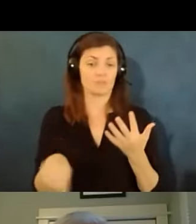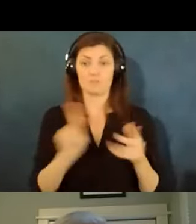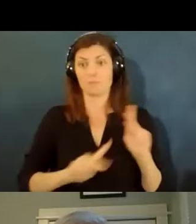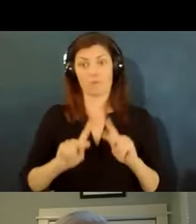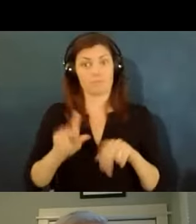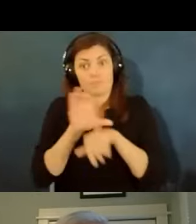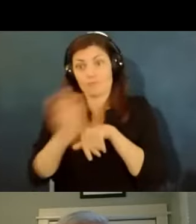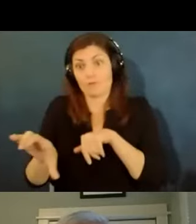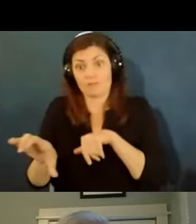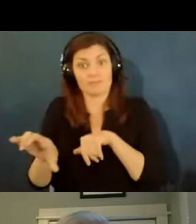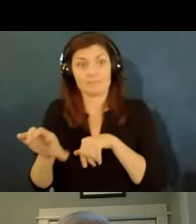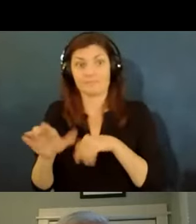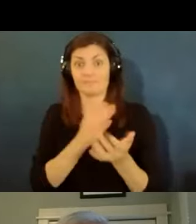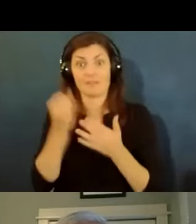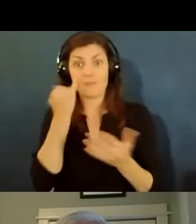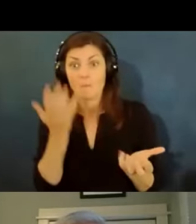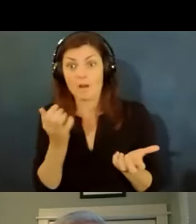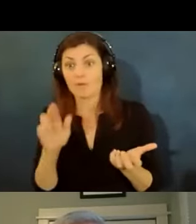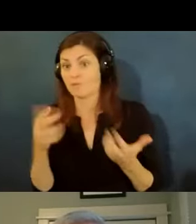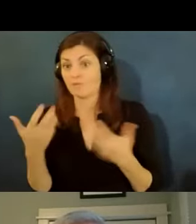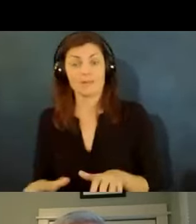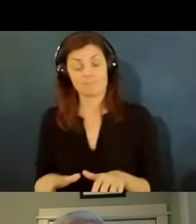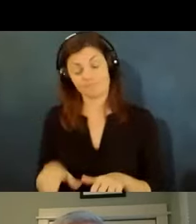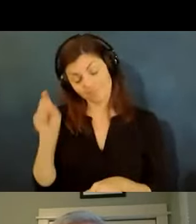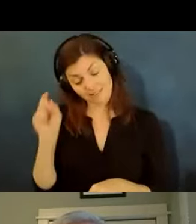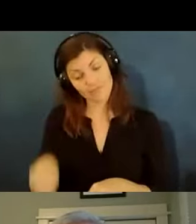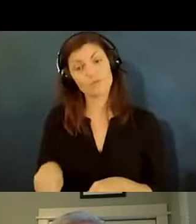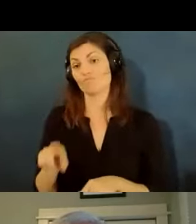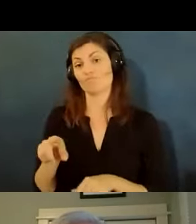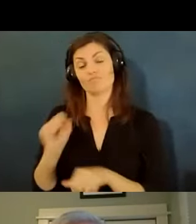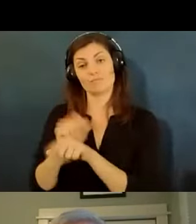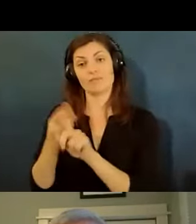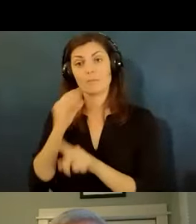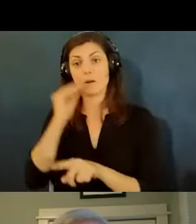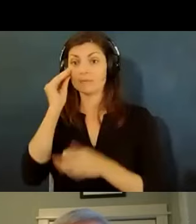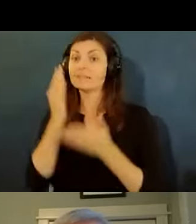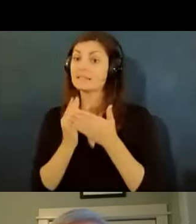whether they wanted to or not um some of them are now being allowed to do it or the